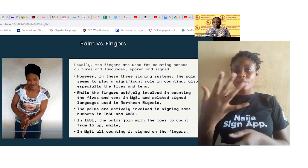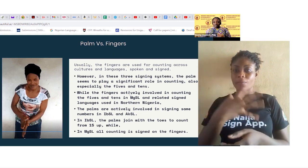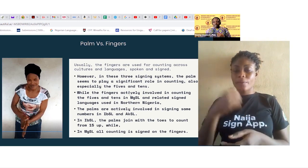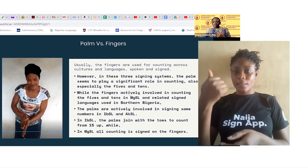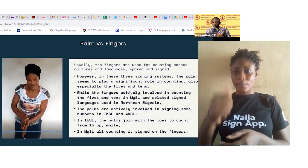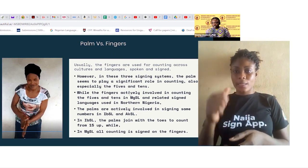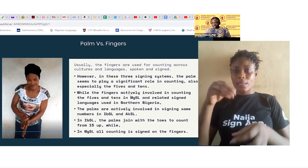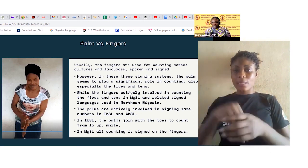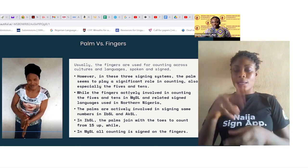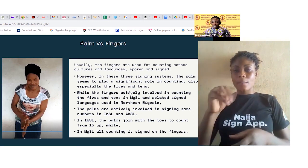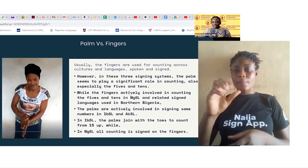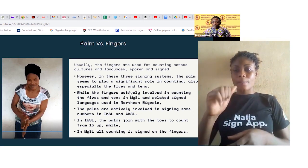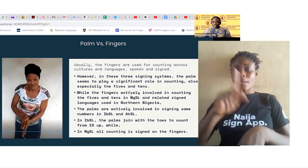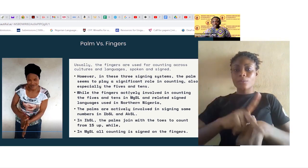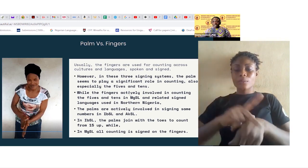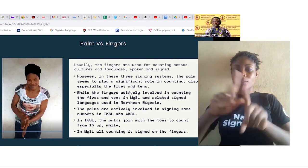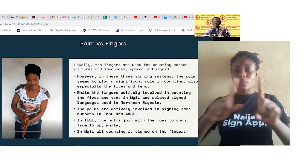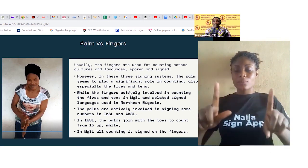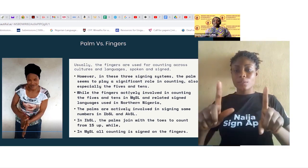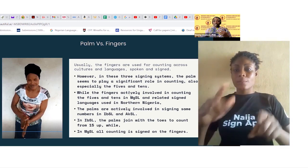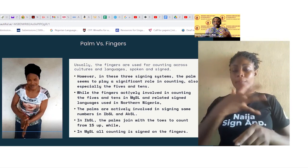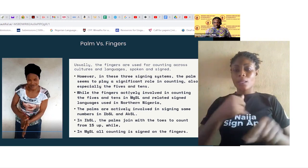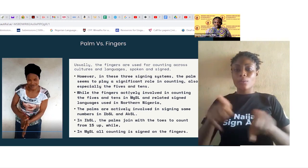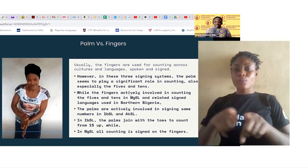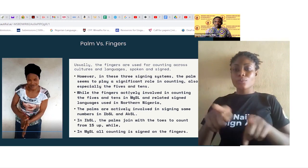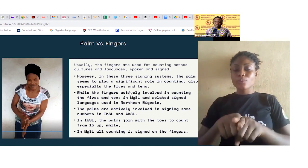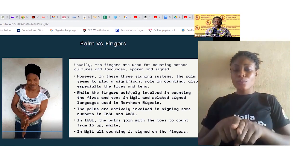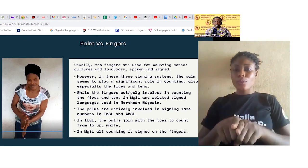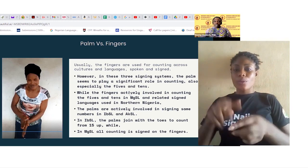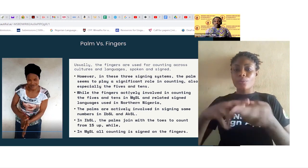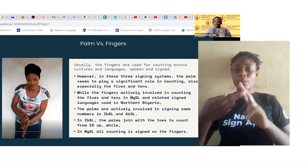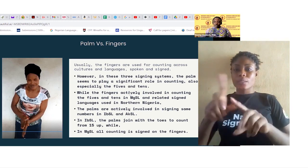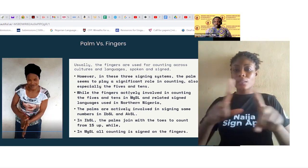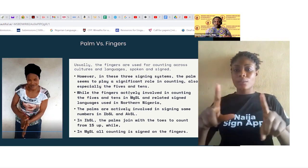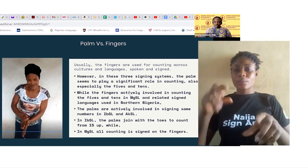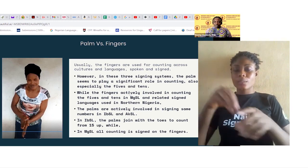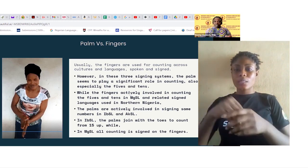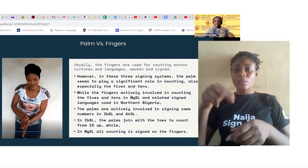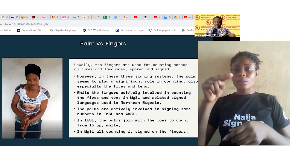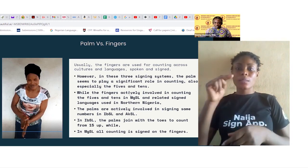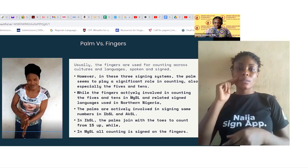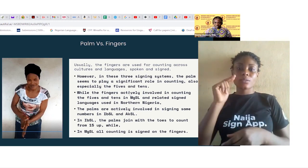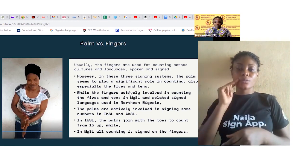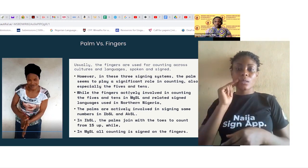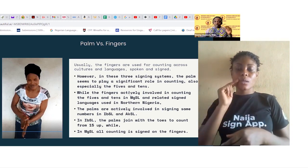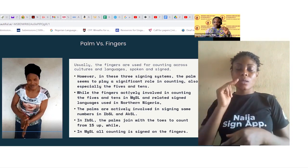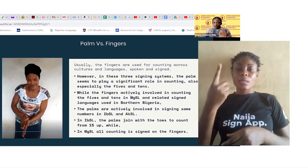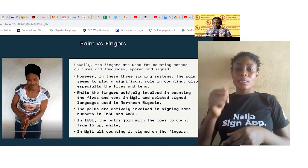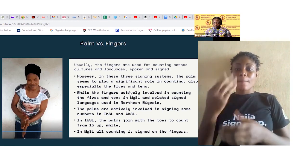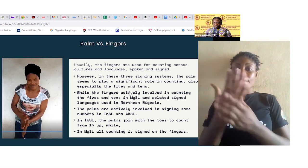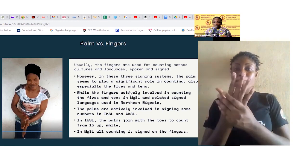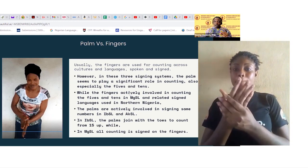in Magajin Gari Sign Language and the related sign languages used in Northern Nigeria the palms